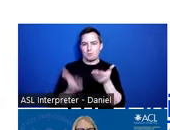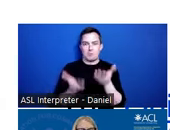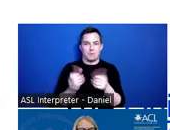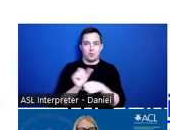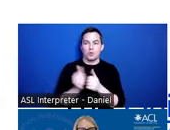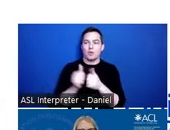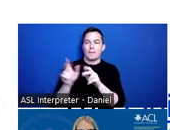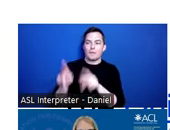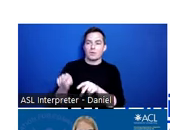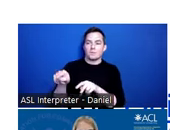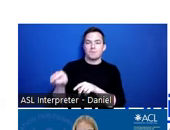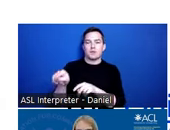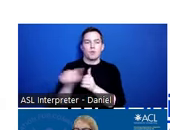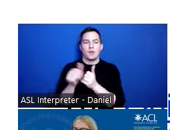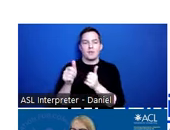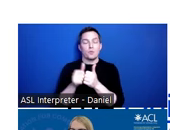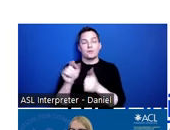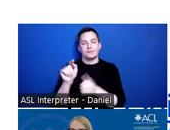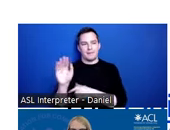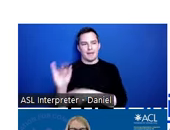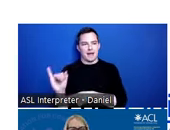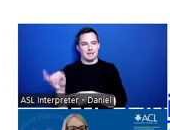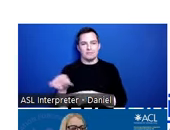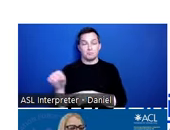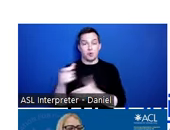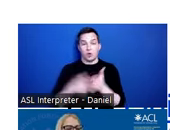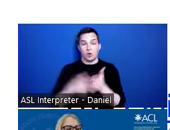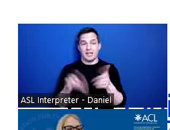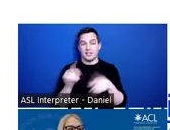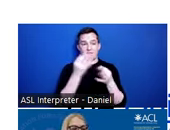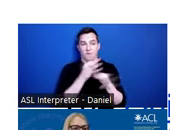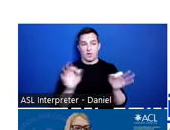person with a traumatic brain injury. And there’s no cost for this training. You can access the